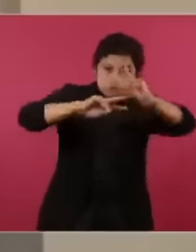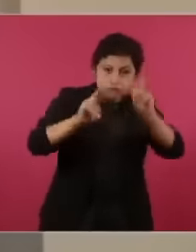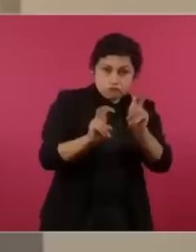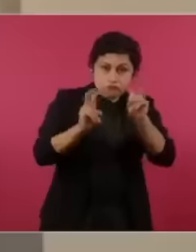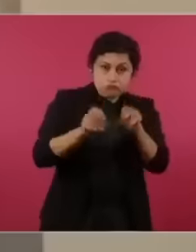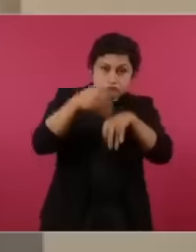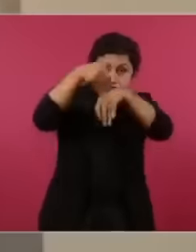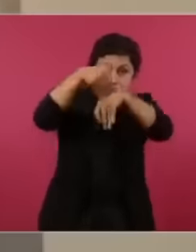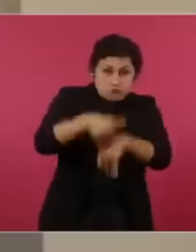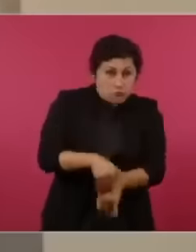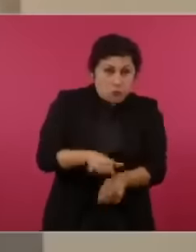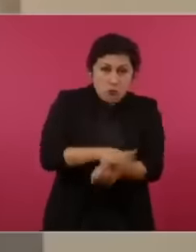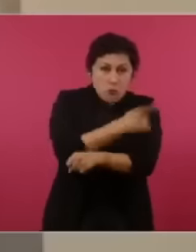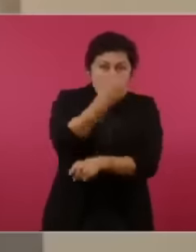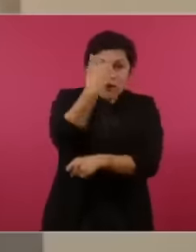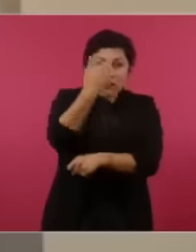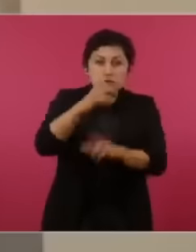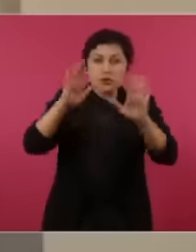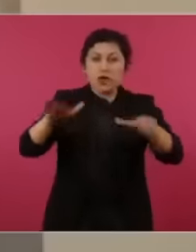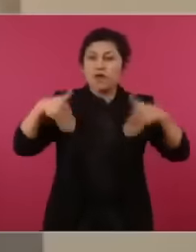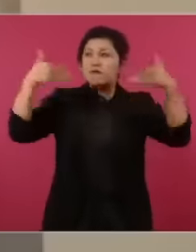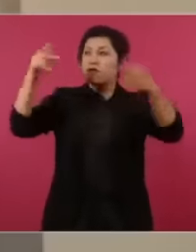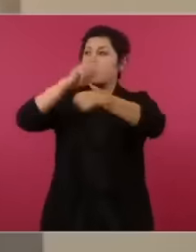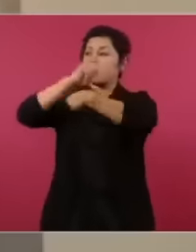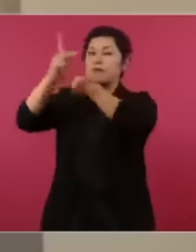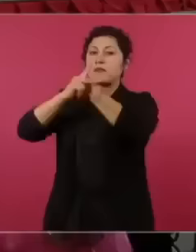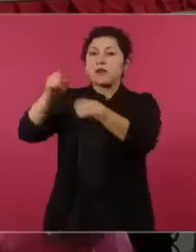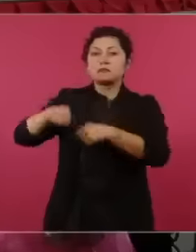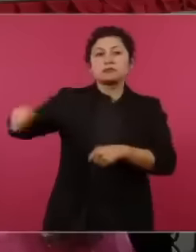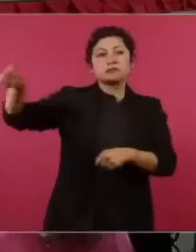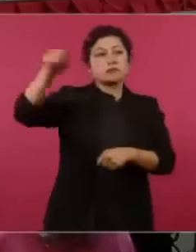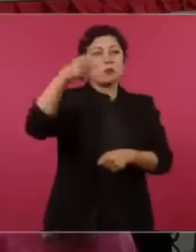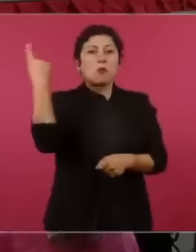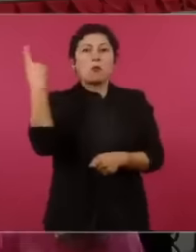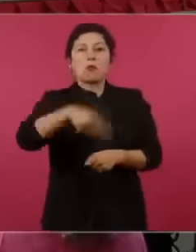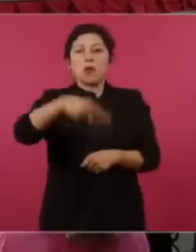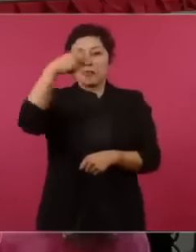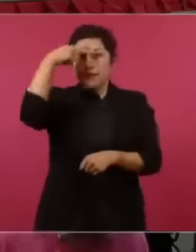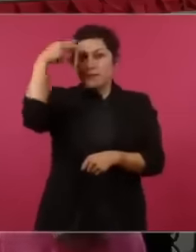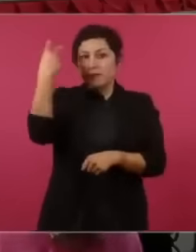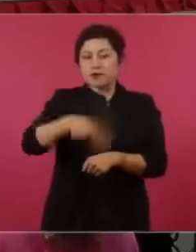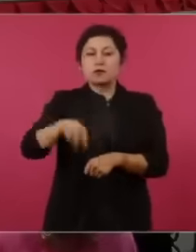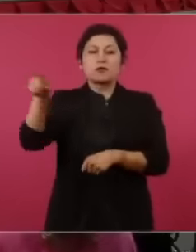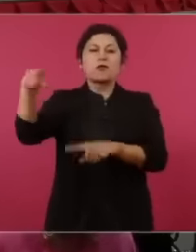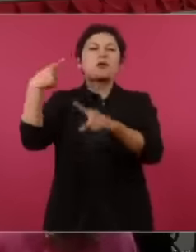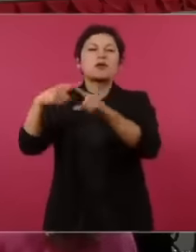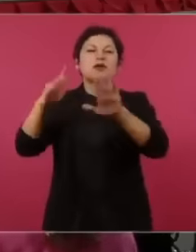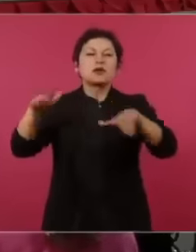abroad by the World Bank of the international monetary fund the